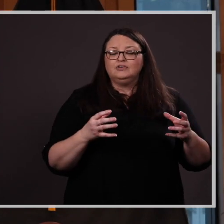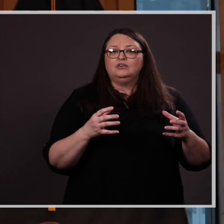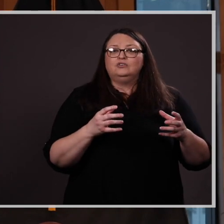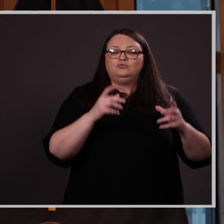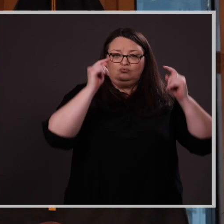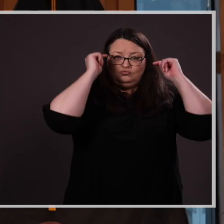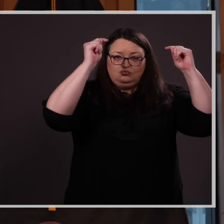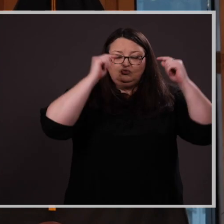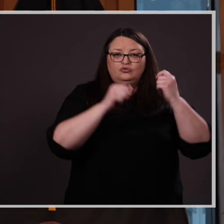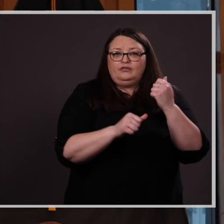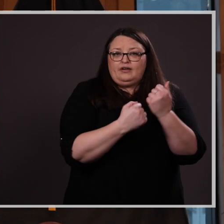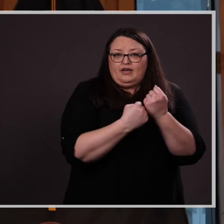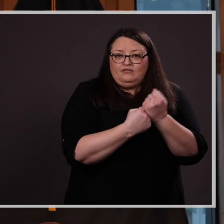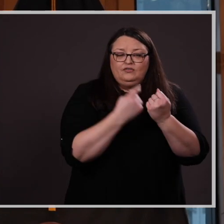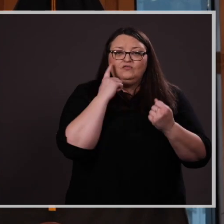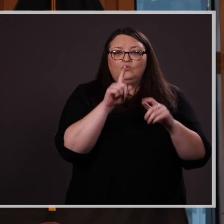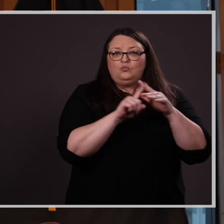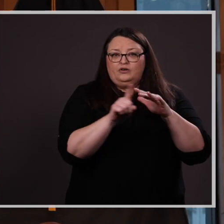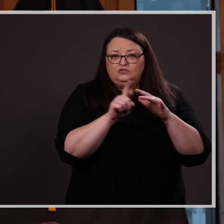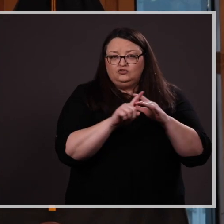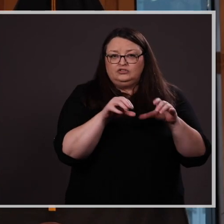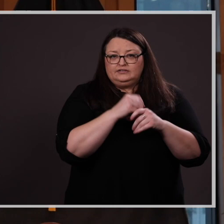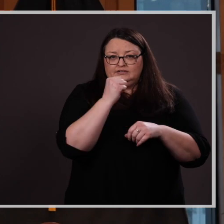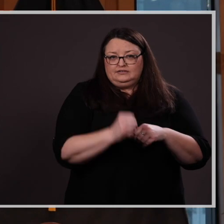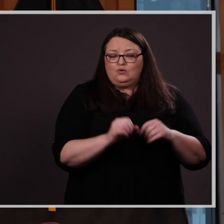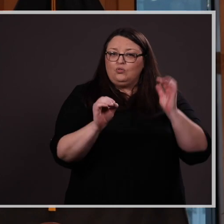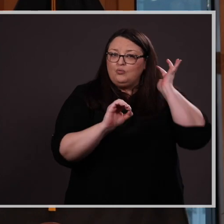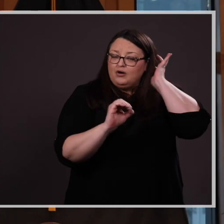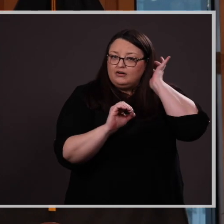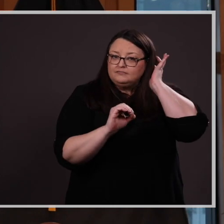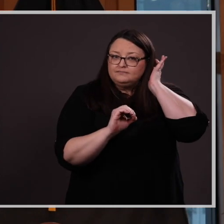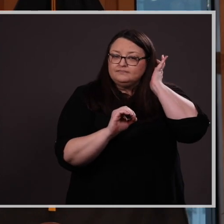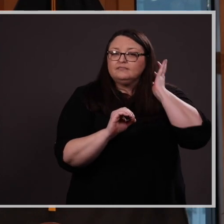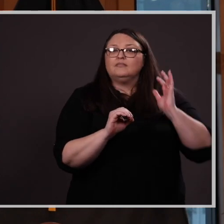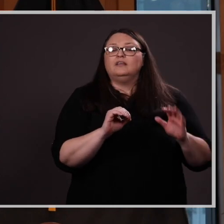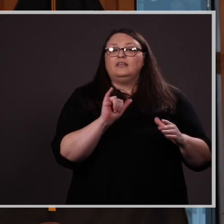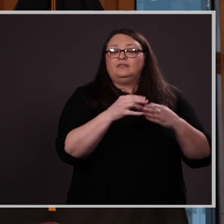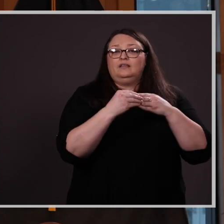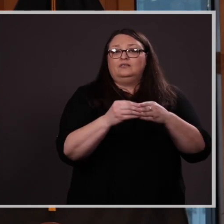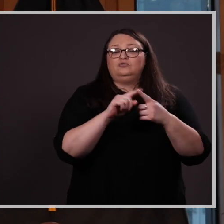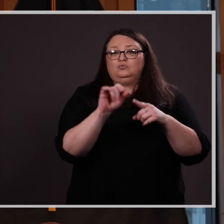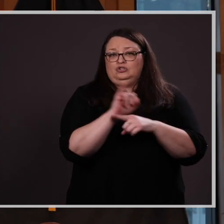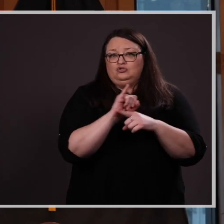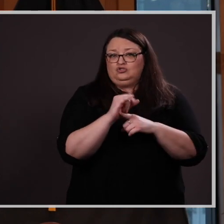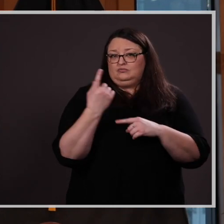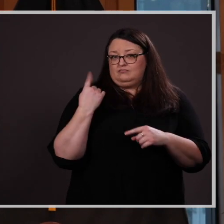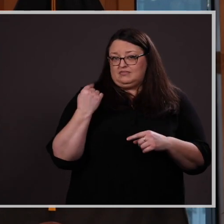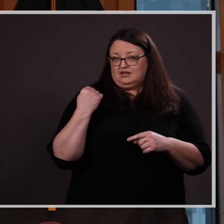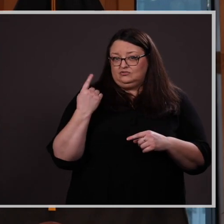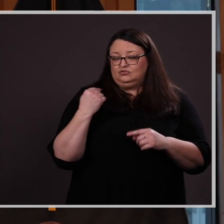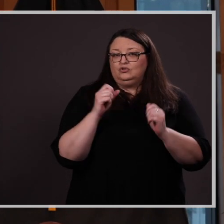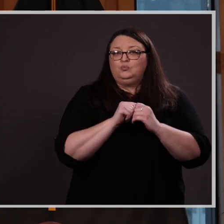tutor and advocate for refugees in south Omaha. This led to an internship last year with the